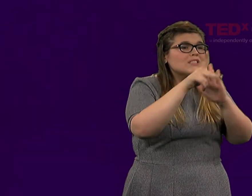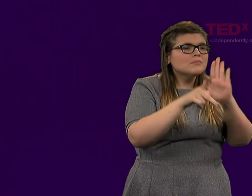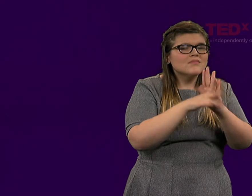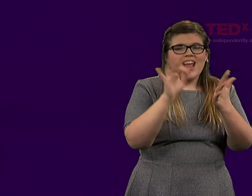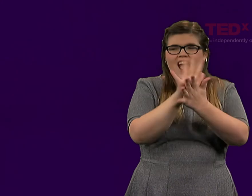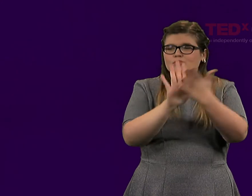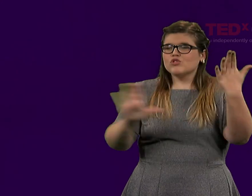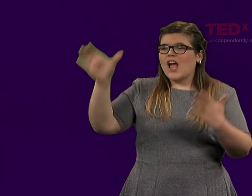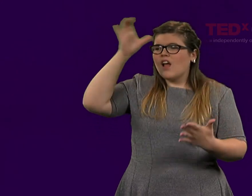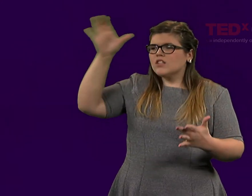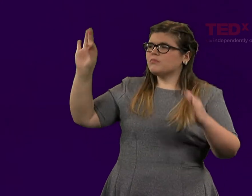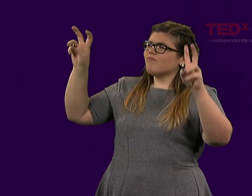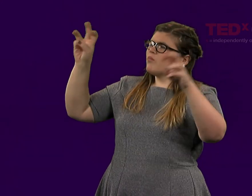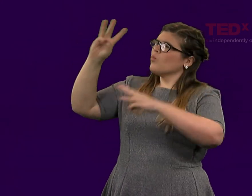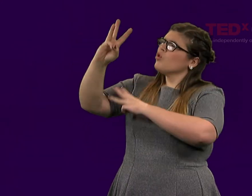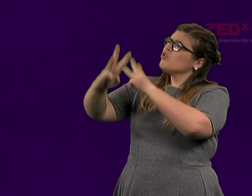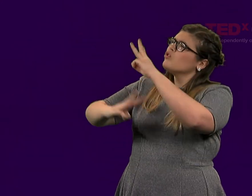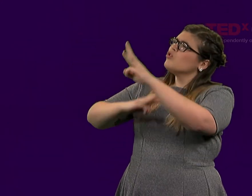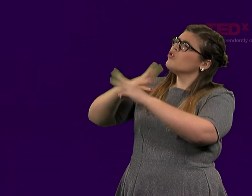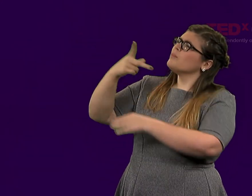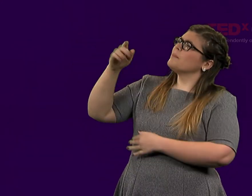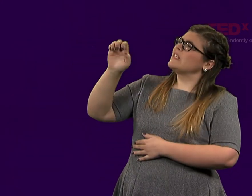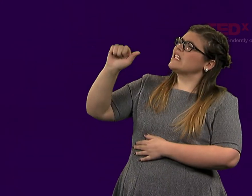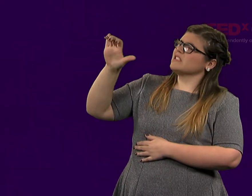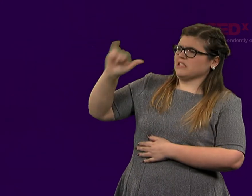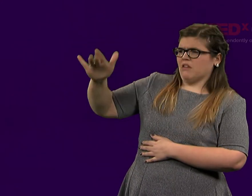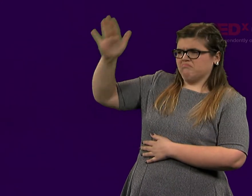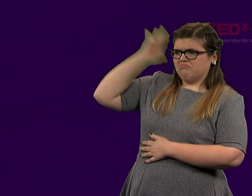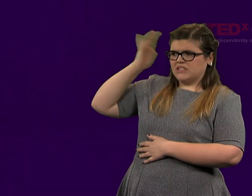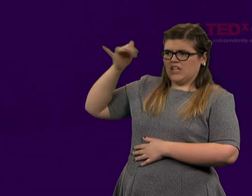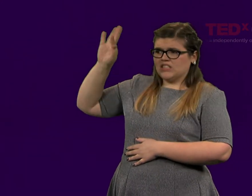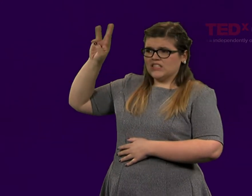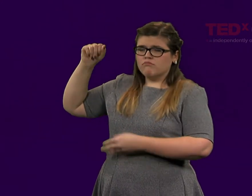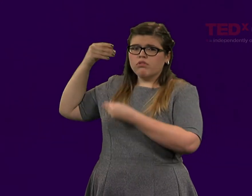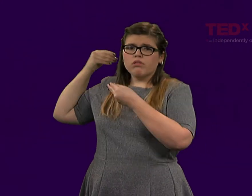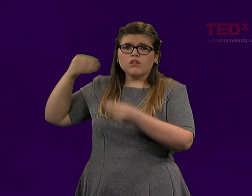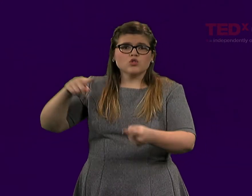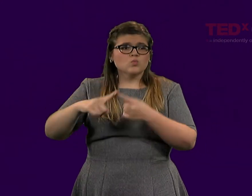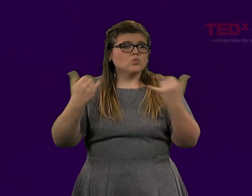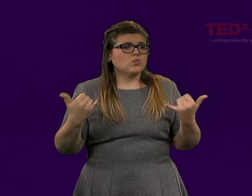of what the world is don't fit modern-day pacifists.